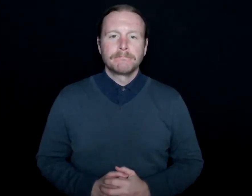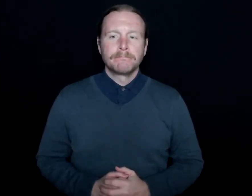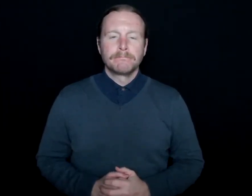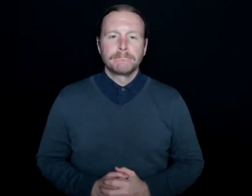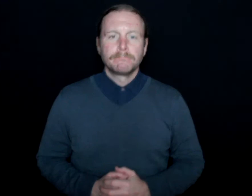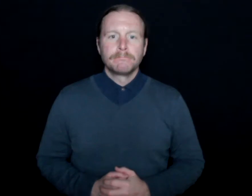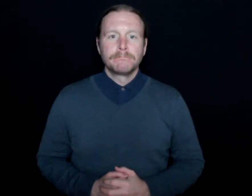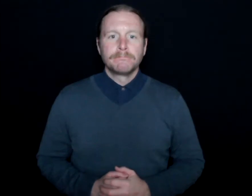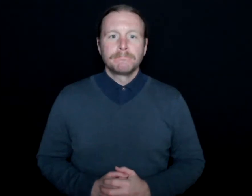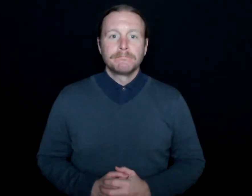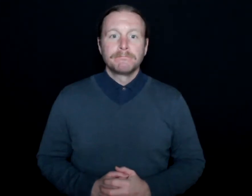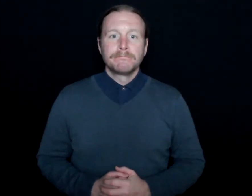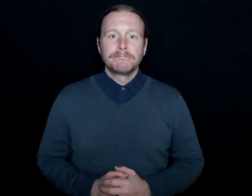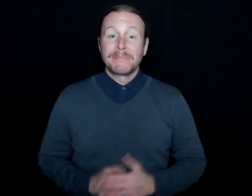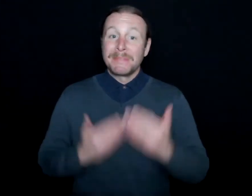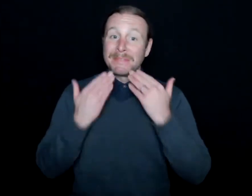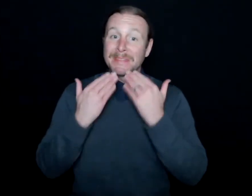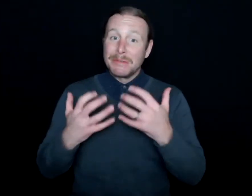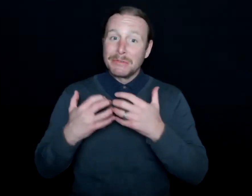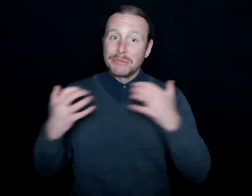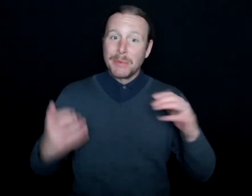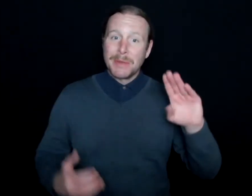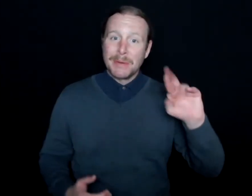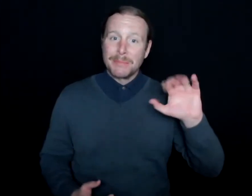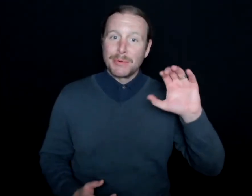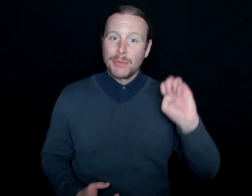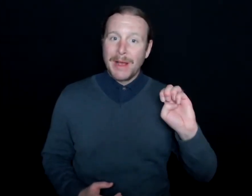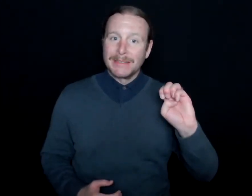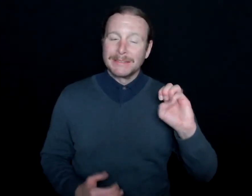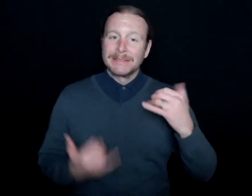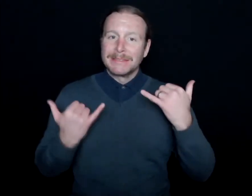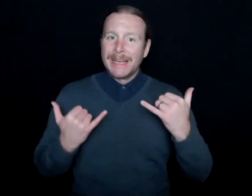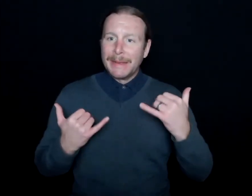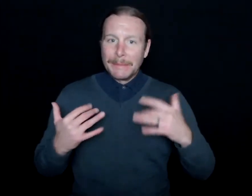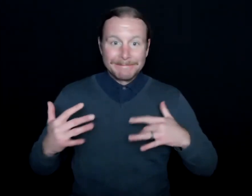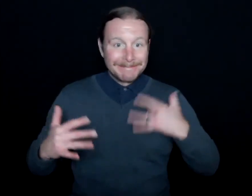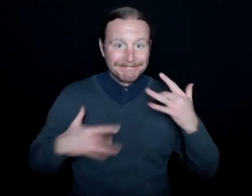Thank you so much, Brice, for joining us today. We're super excited to have you here